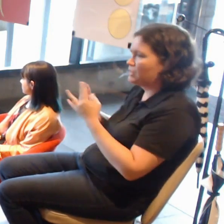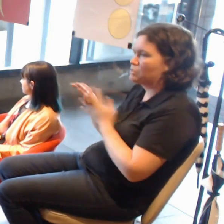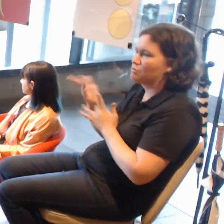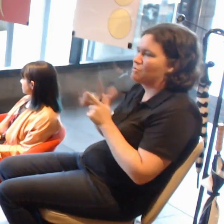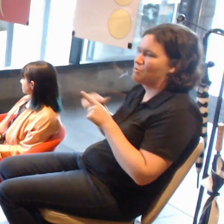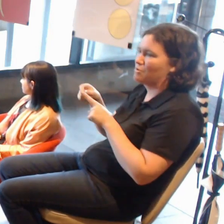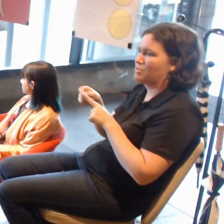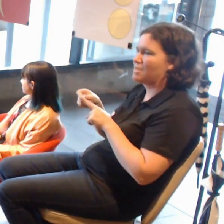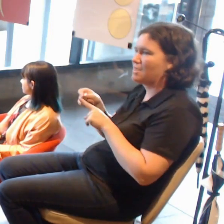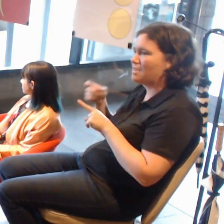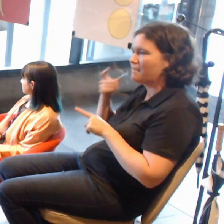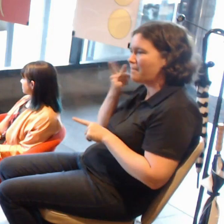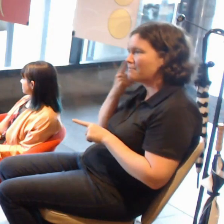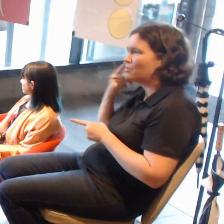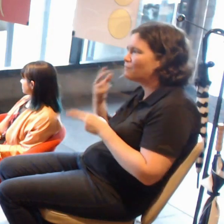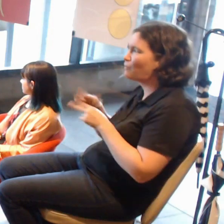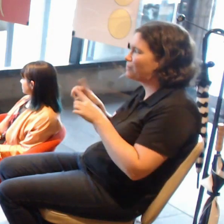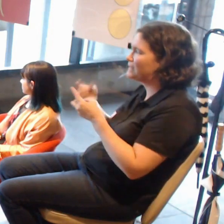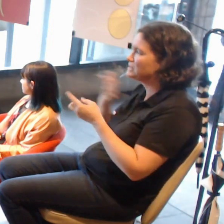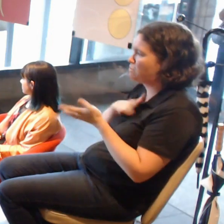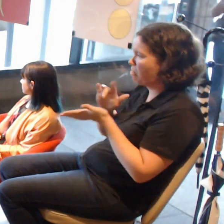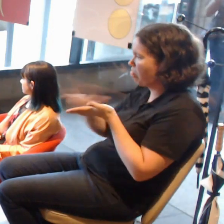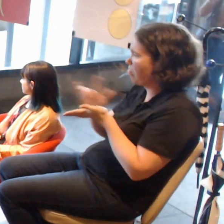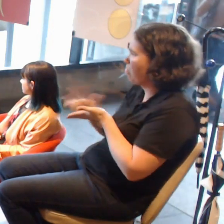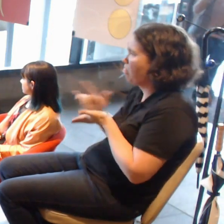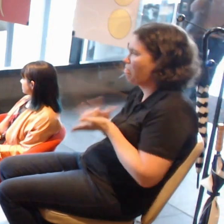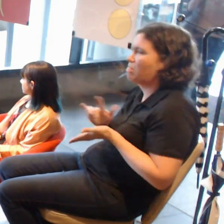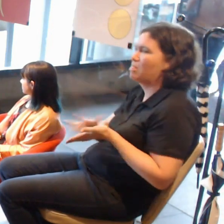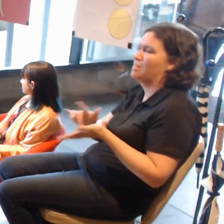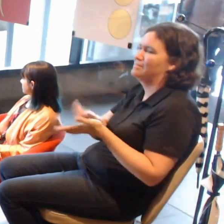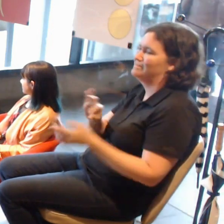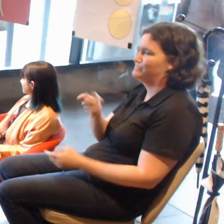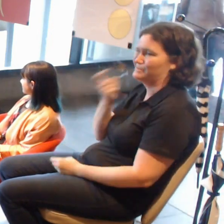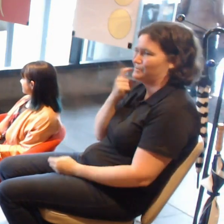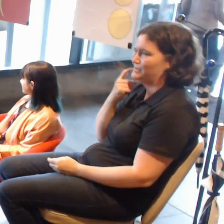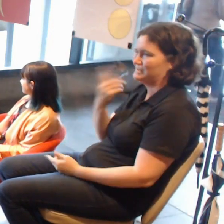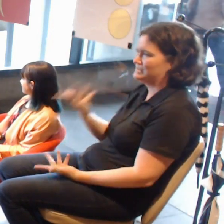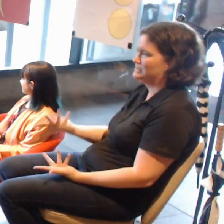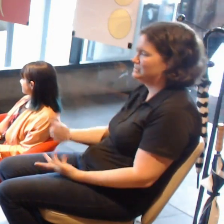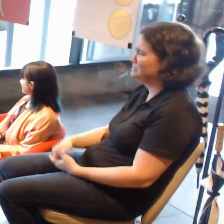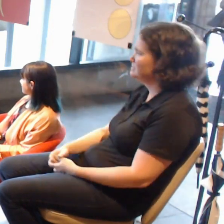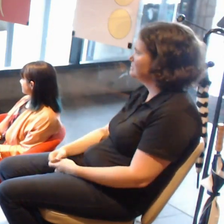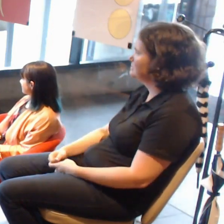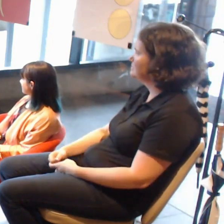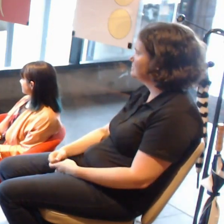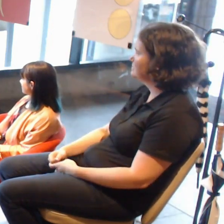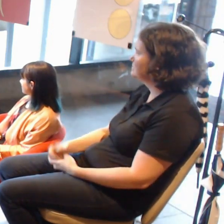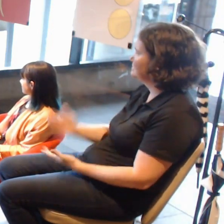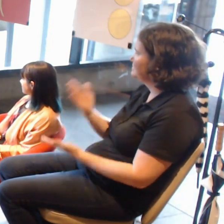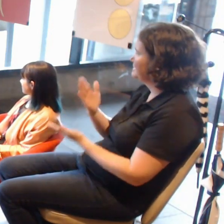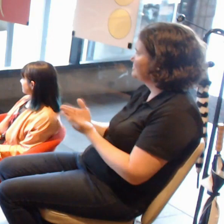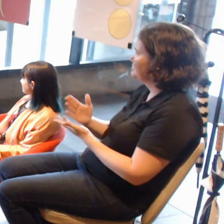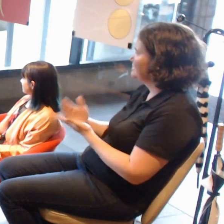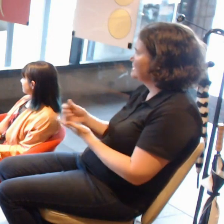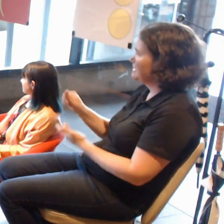There's no easy answer to that one. It's a very back-and-forth thing about is it the artist's responsibility or the individual's?